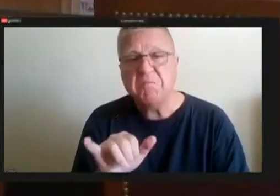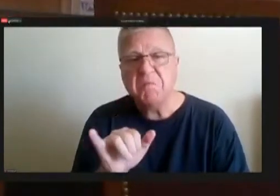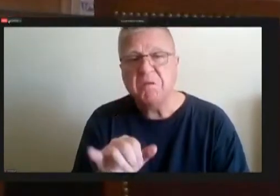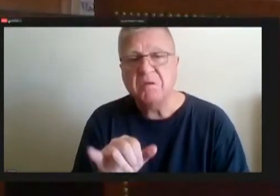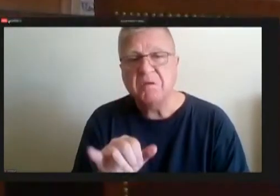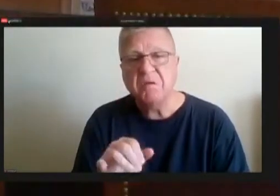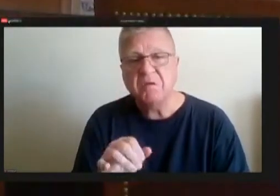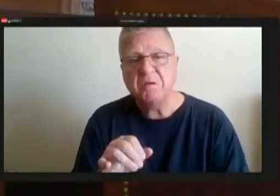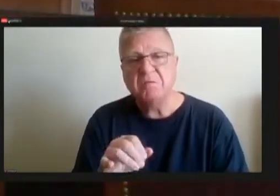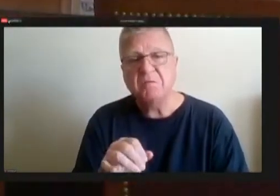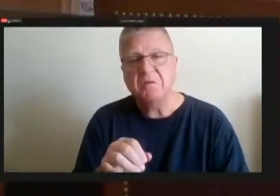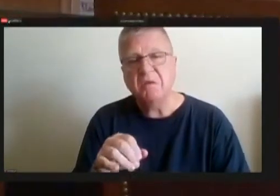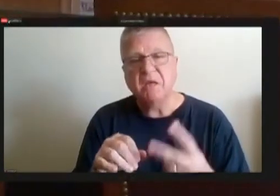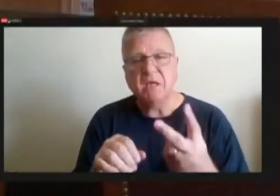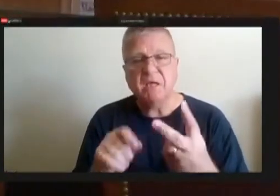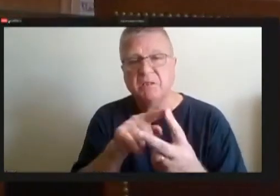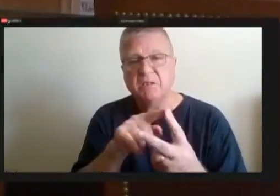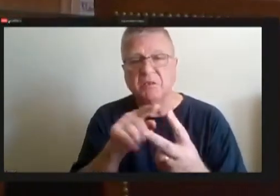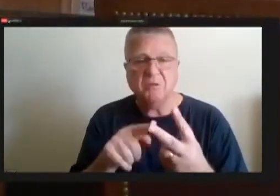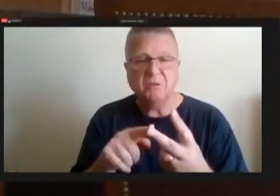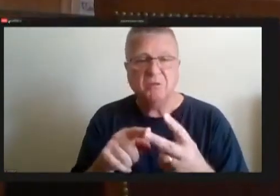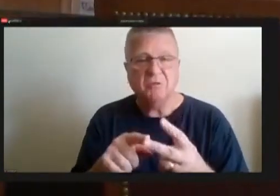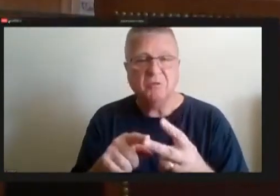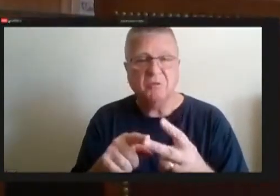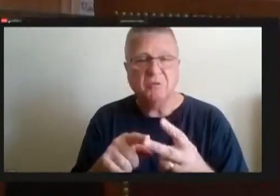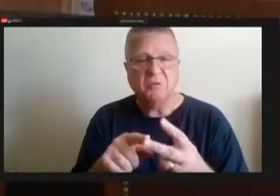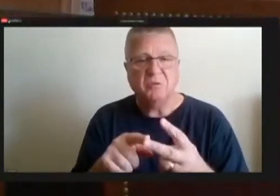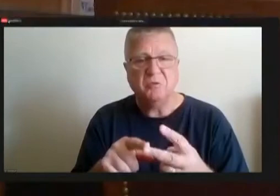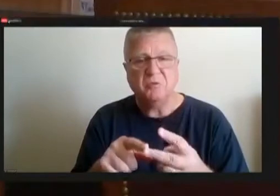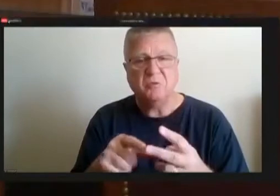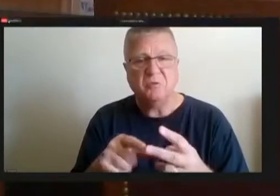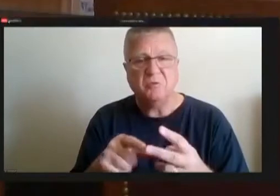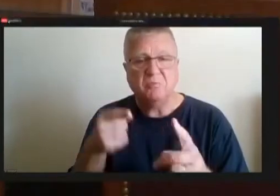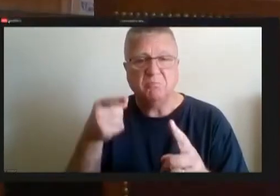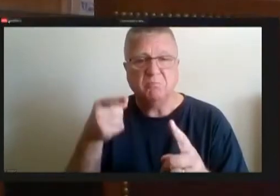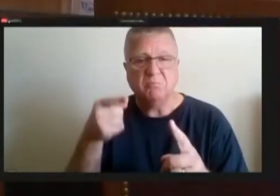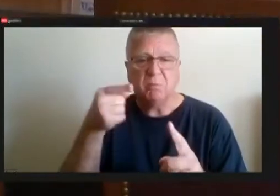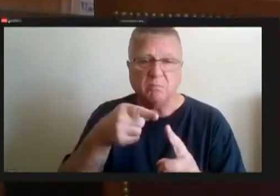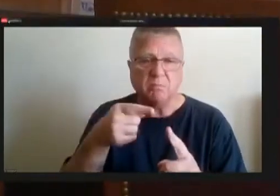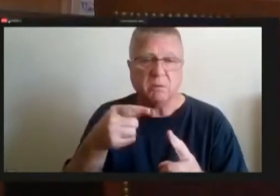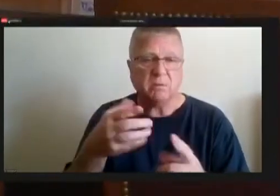But I was afraid that people were going to catch that number so we strike that out it's $, not $,. Right.